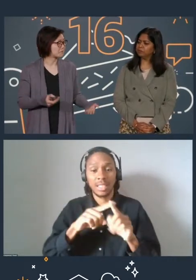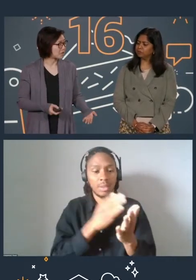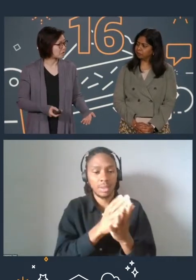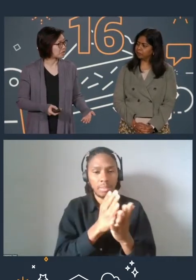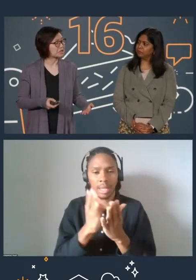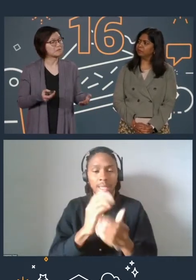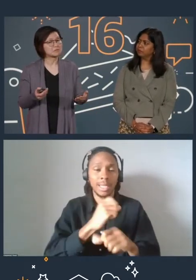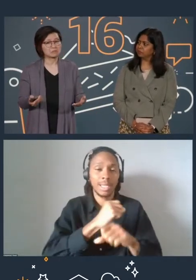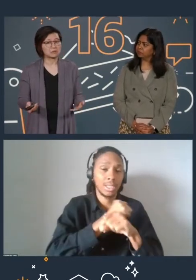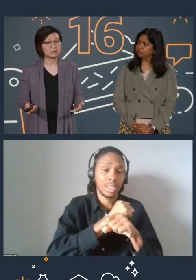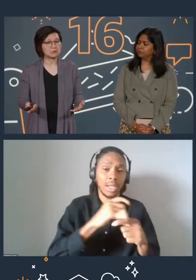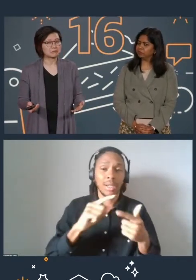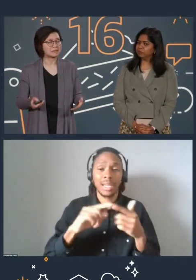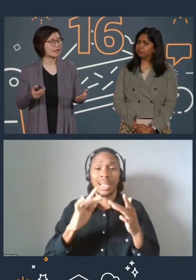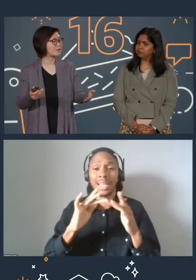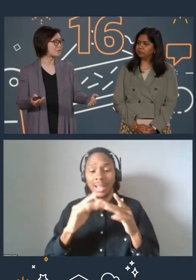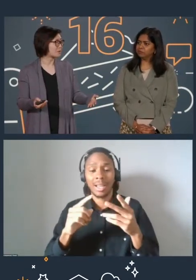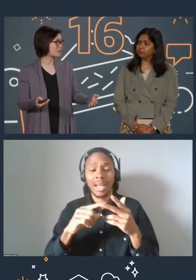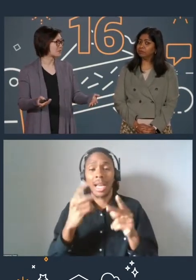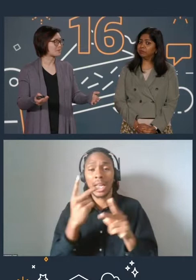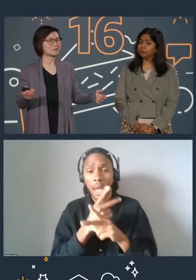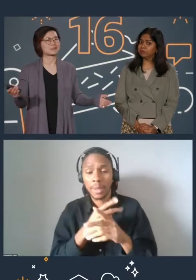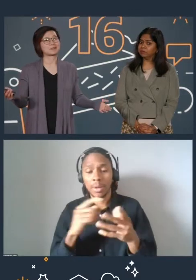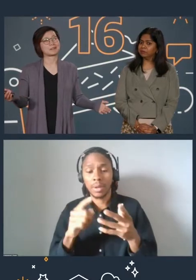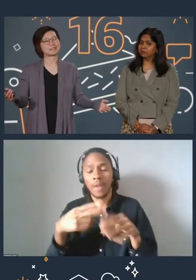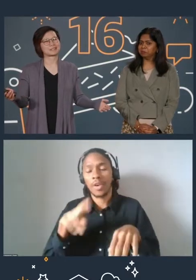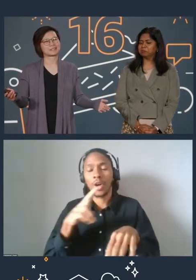networking, compute and of course, storage.